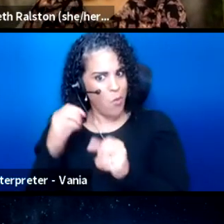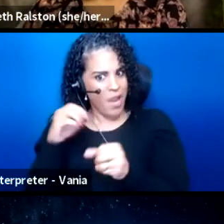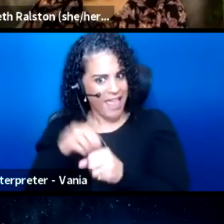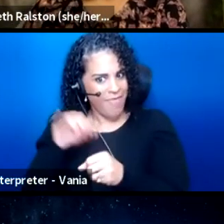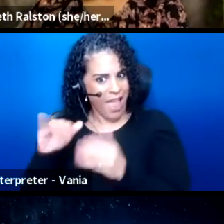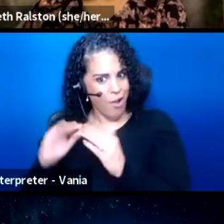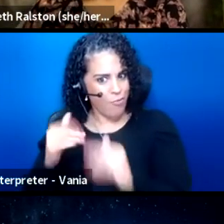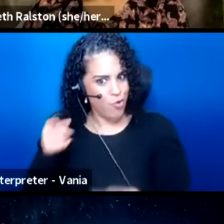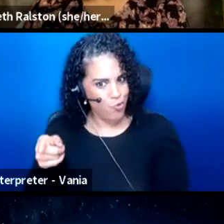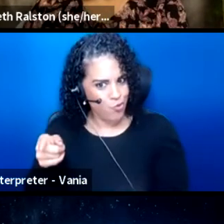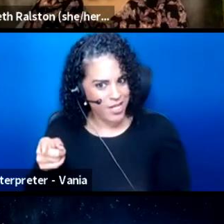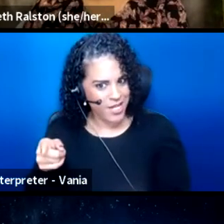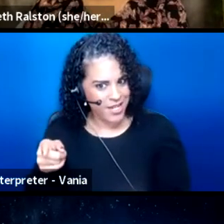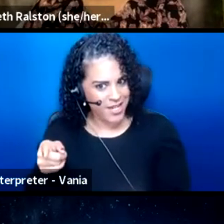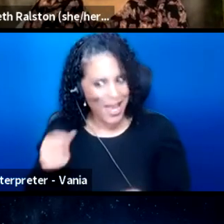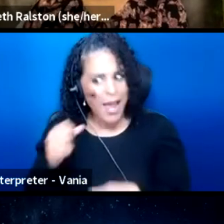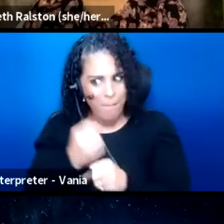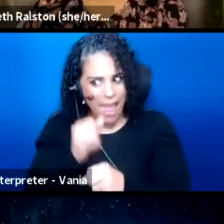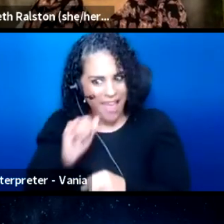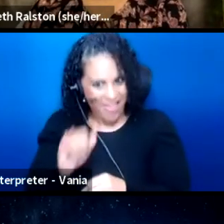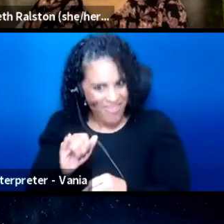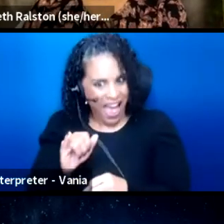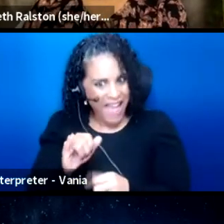and make it meaningful by compensating them,